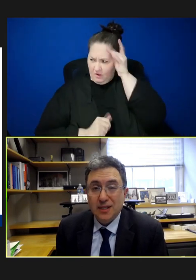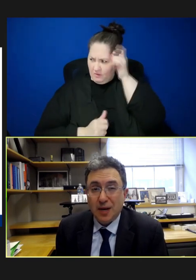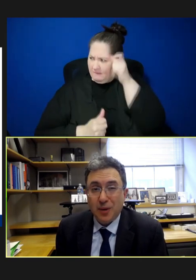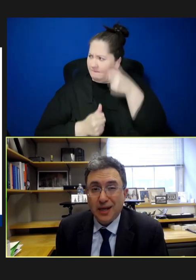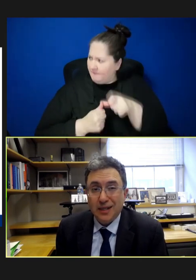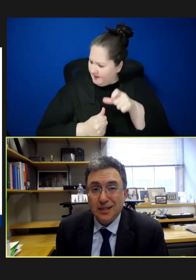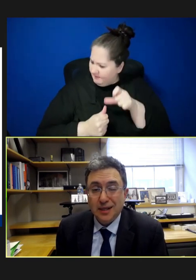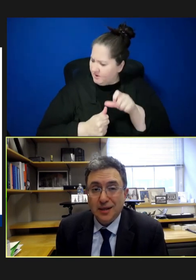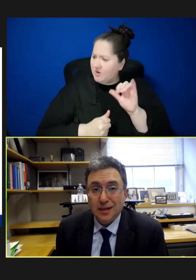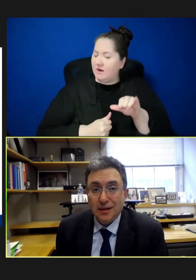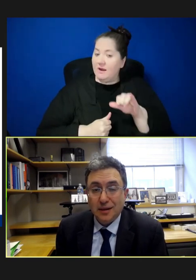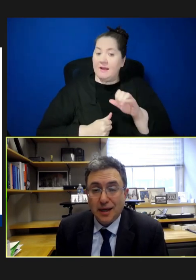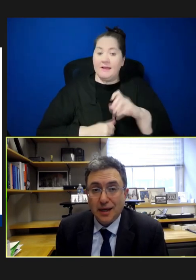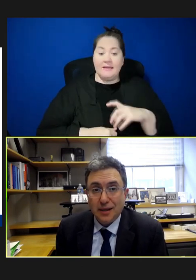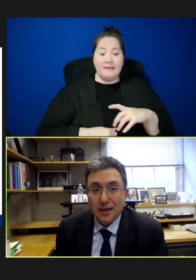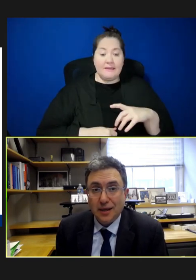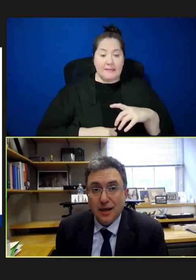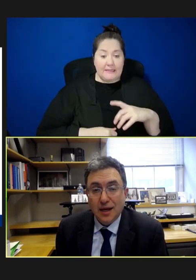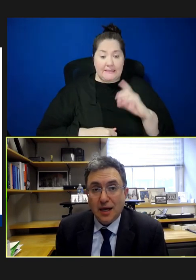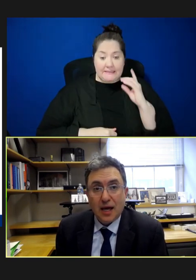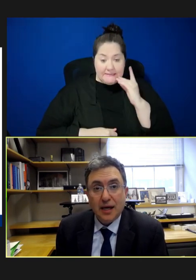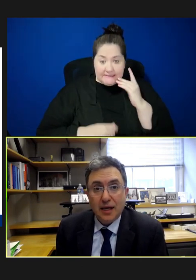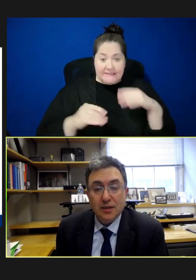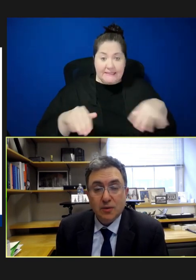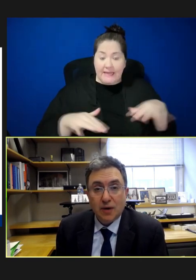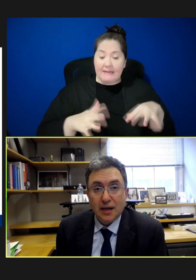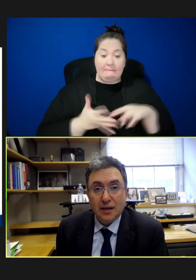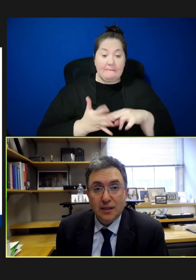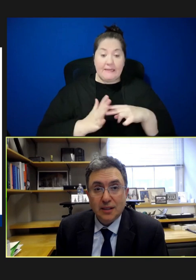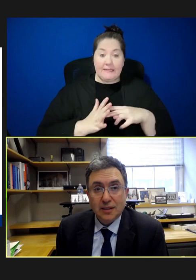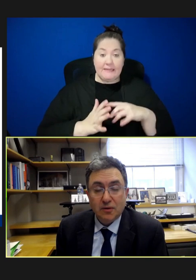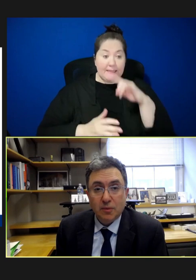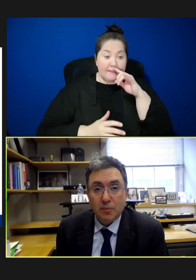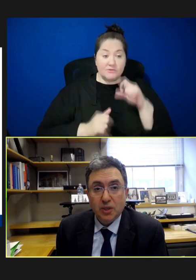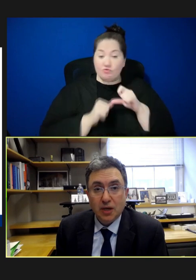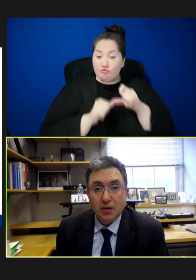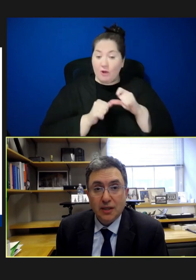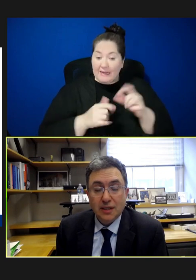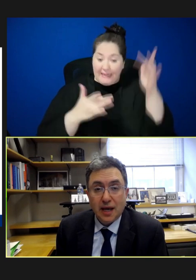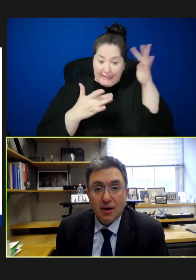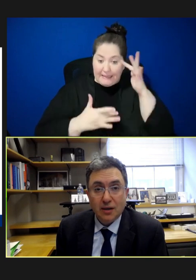outbreak at Disneyland. Then a lot of kids with chronic illnesses have to be particularly scared